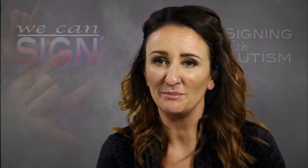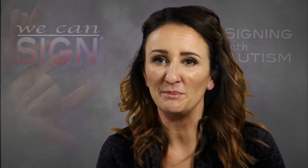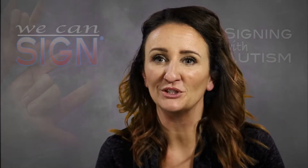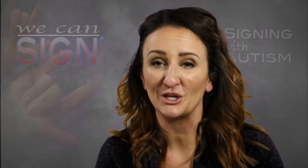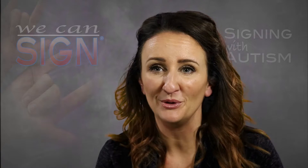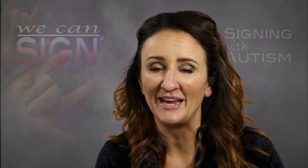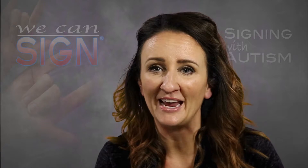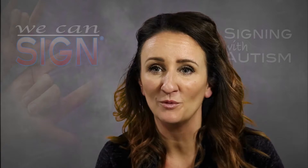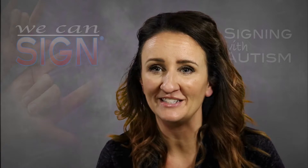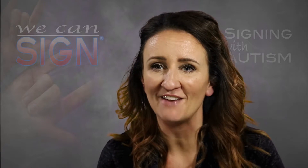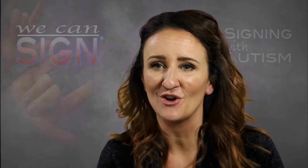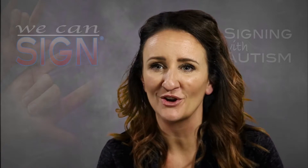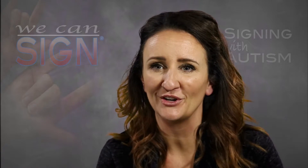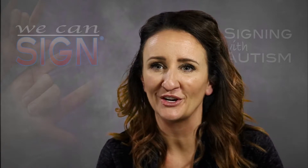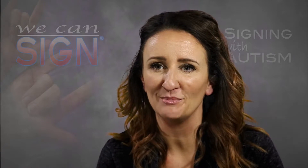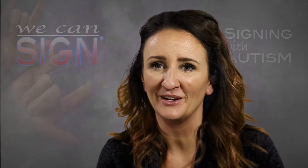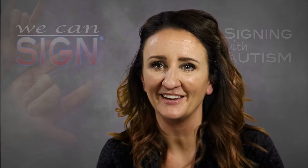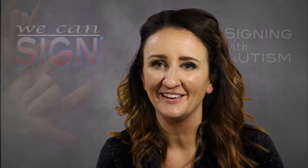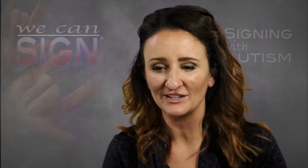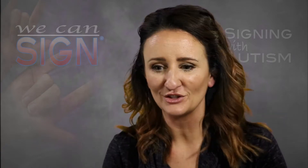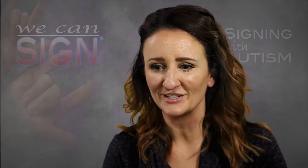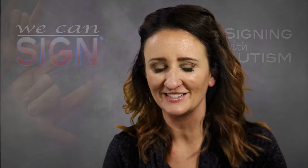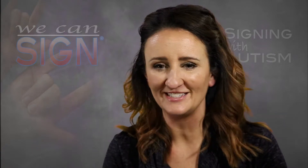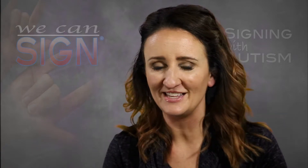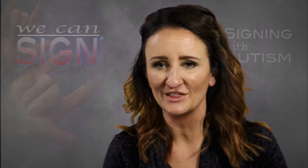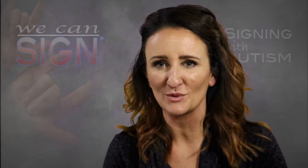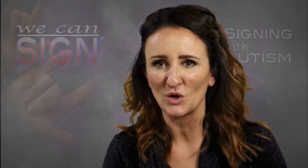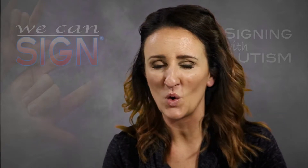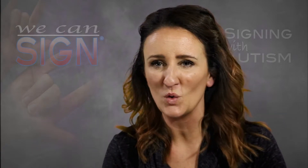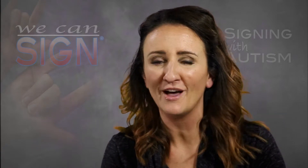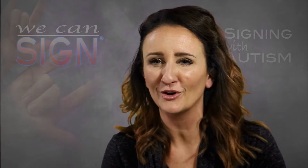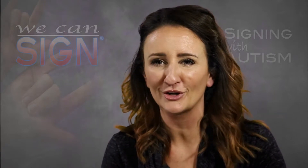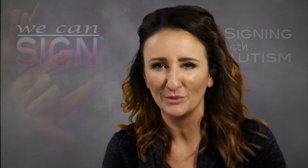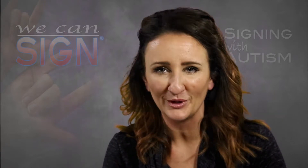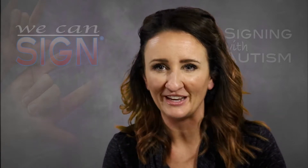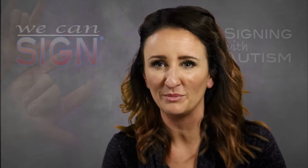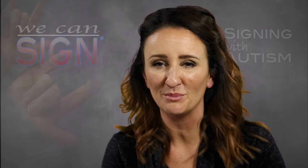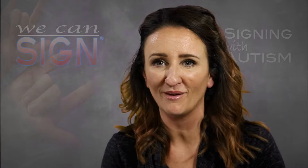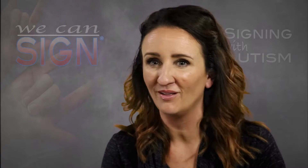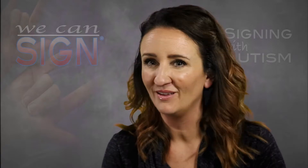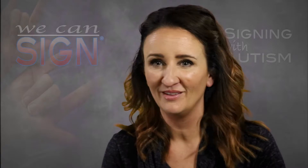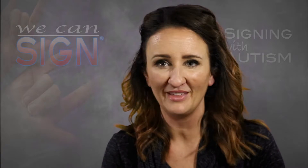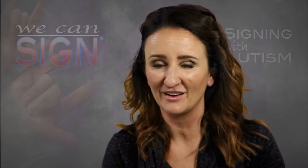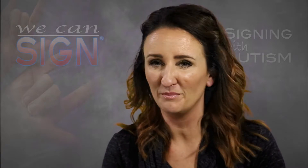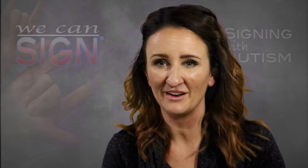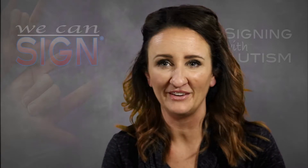people to communicate with the Deaf and hard-of-hearing community. I started to see that there was a whole other community of people that could benefit